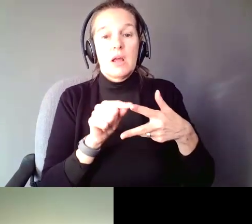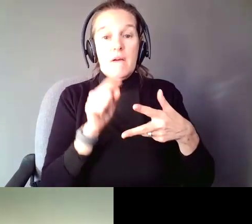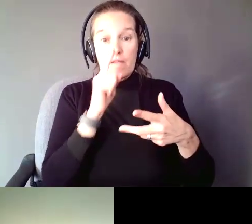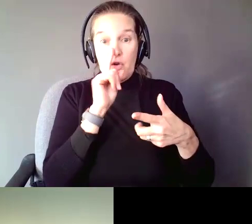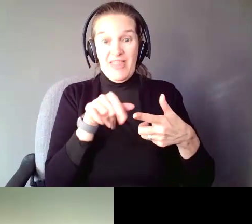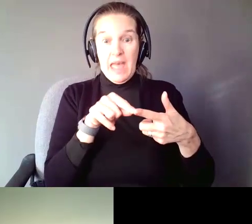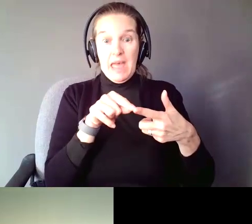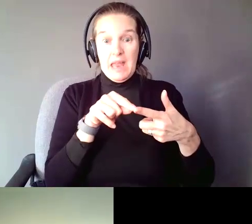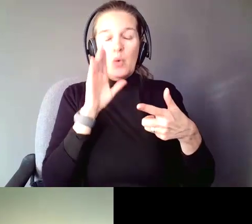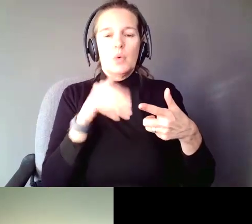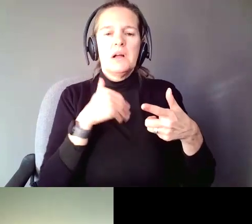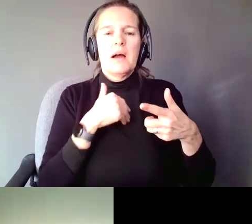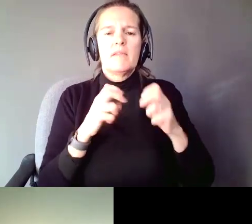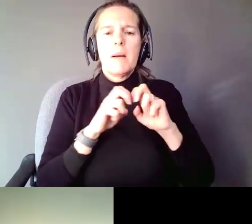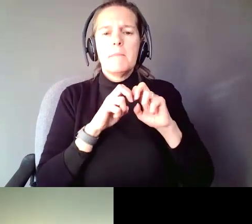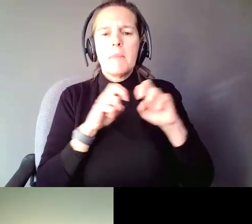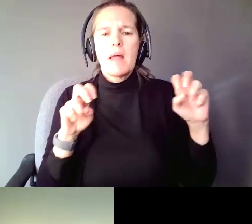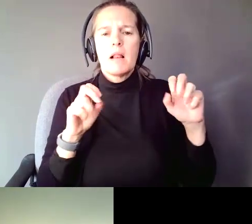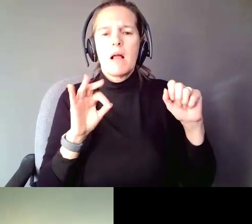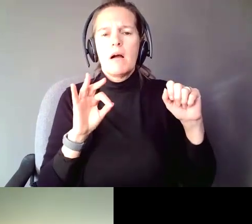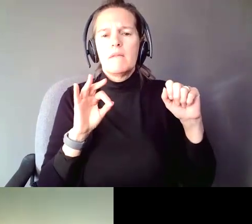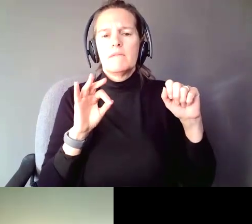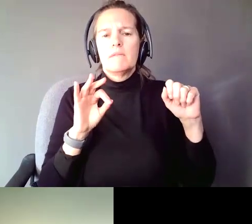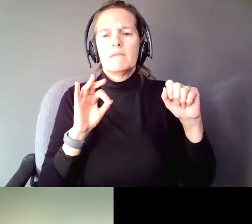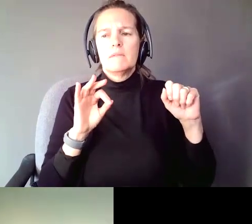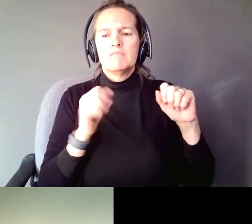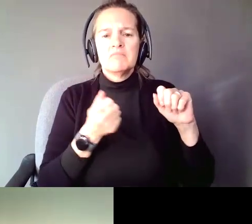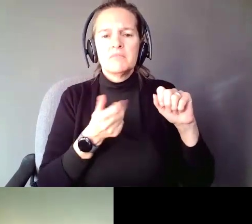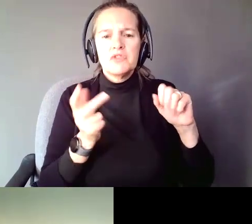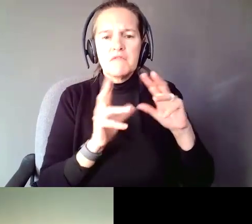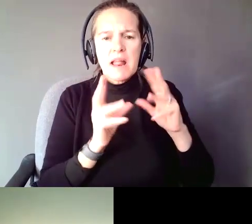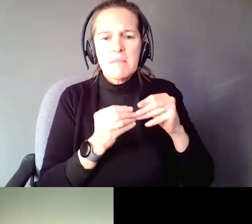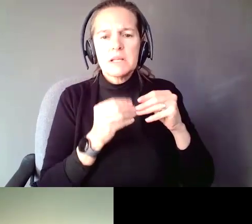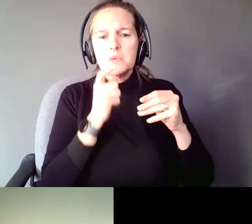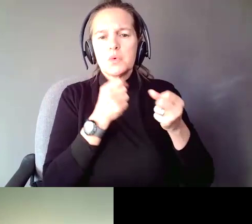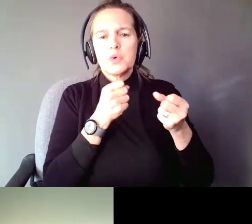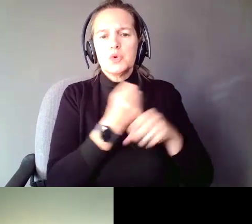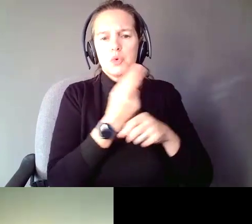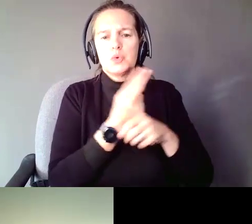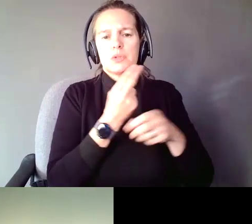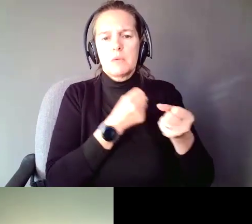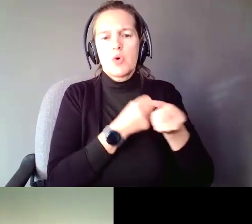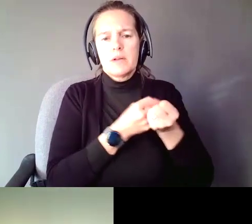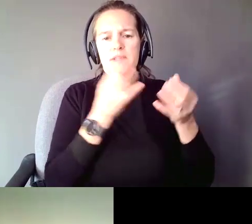of a couple of families who have used Supported Decision Making, who have found that successful,